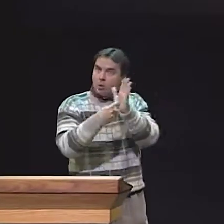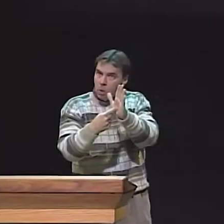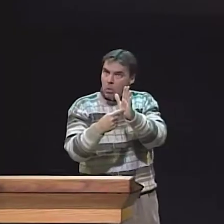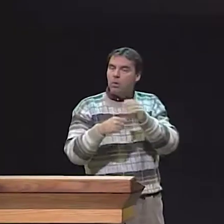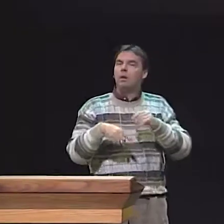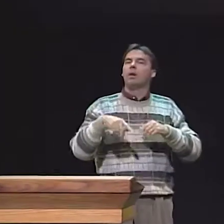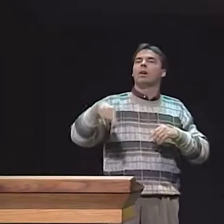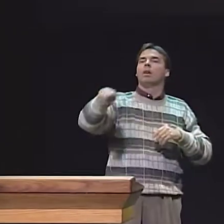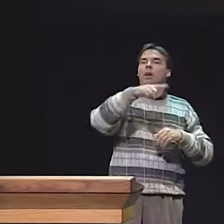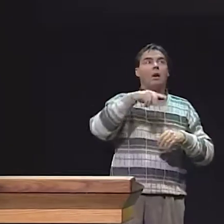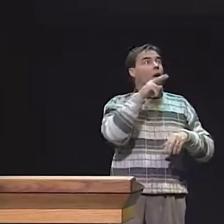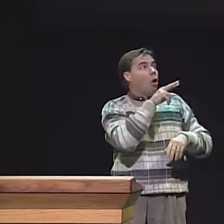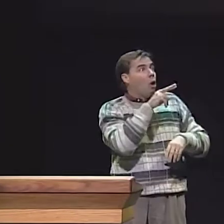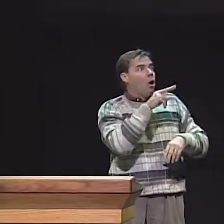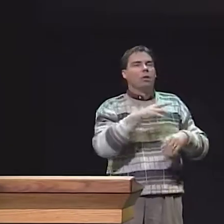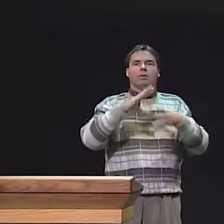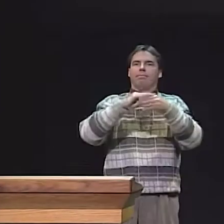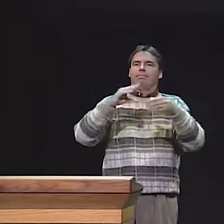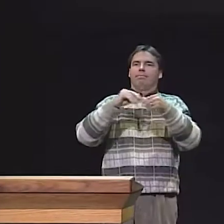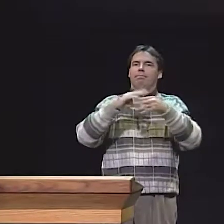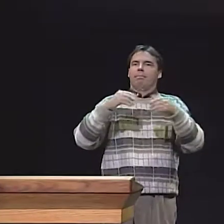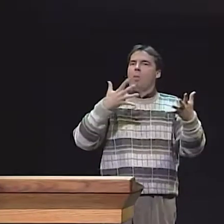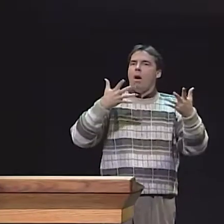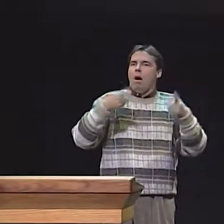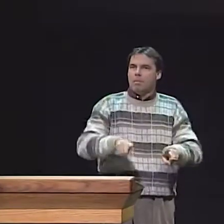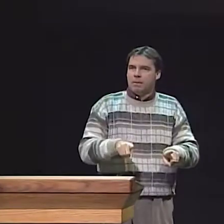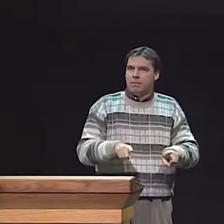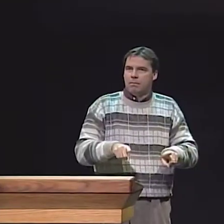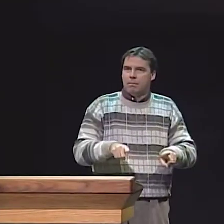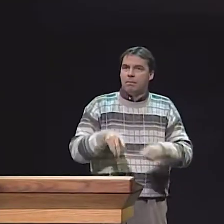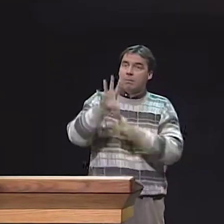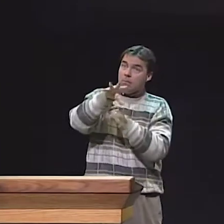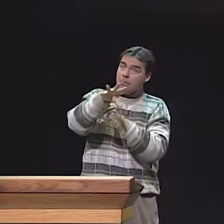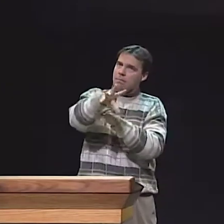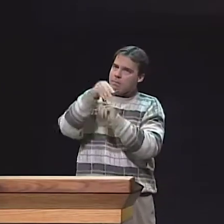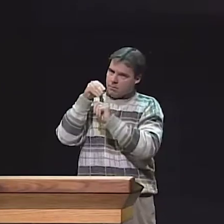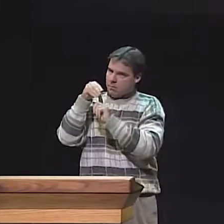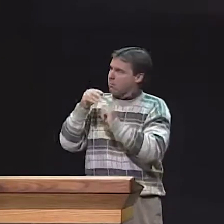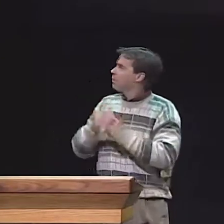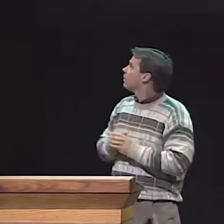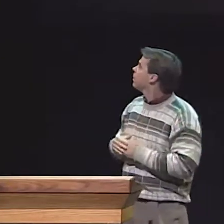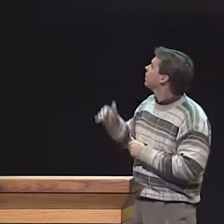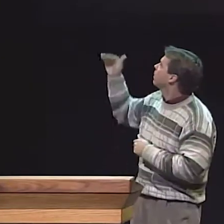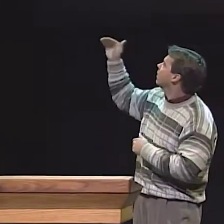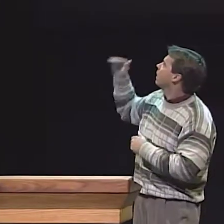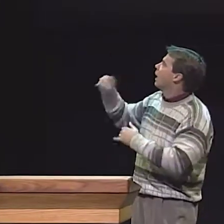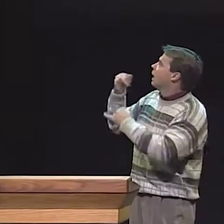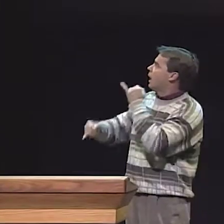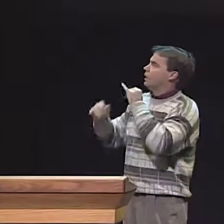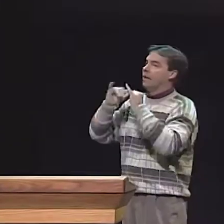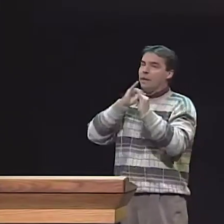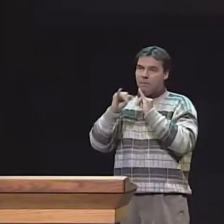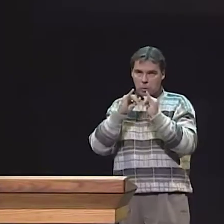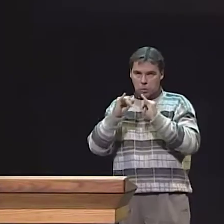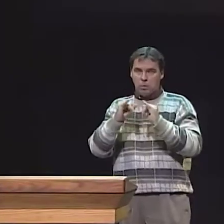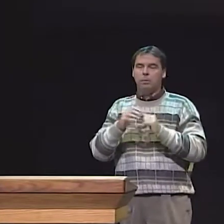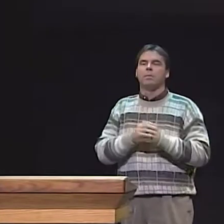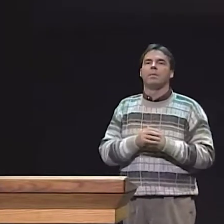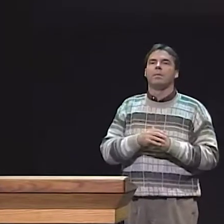THAT IS A STORY OF THE RABBIT AND THE TURTLE RACE, AND WE ASKED THE CHILDREN TO WATCH THAT